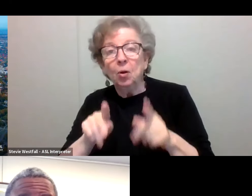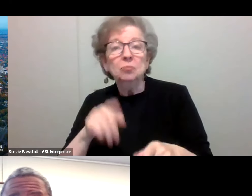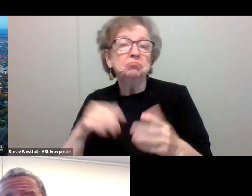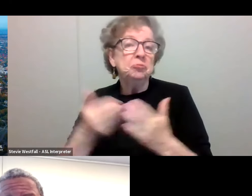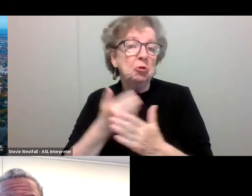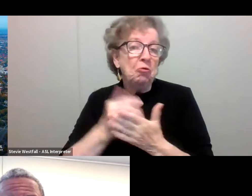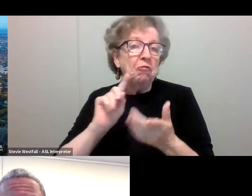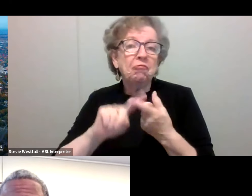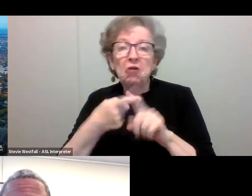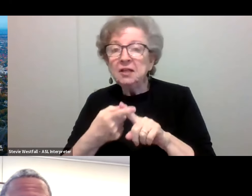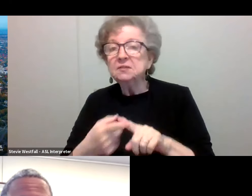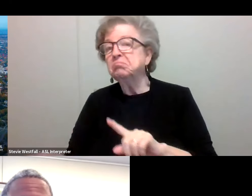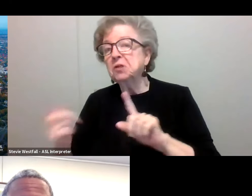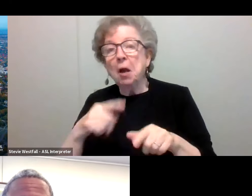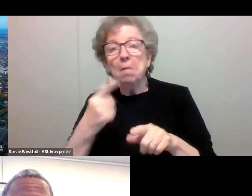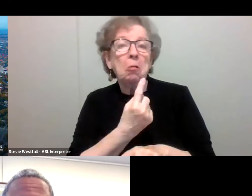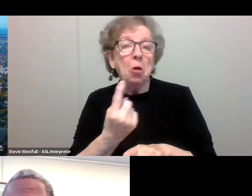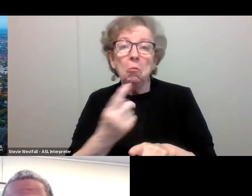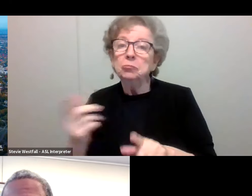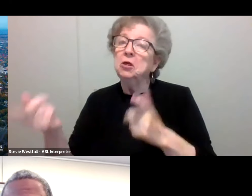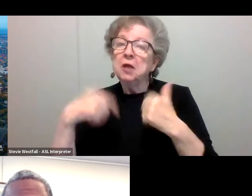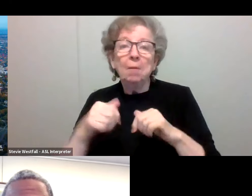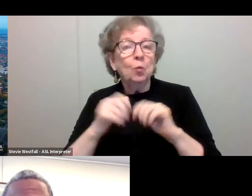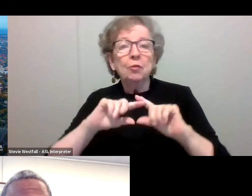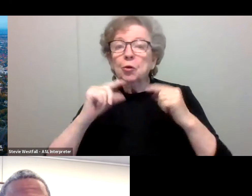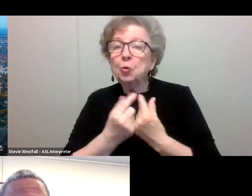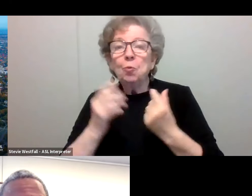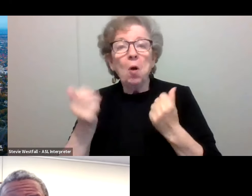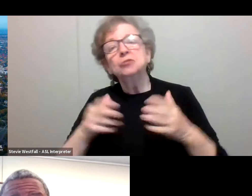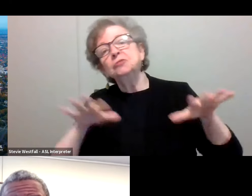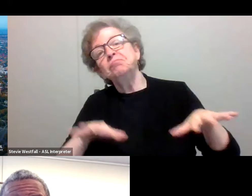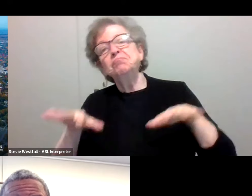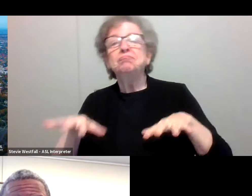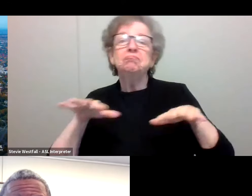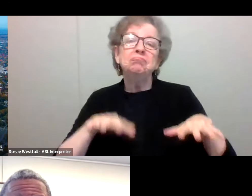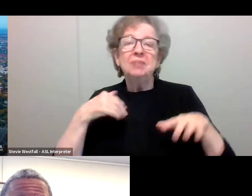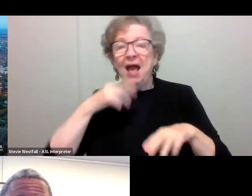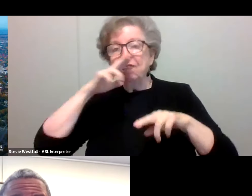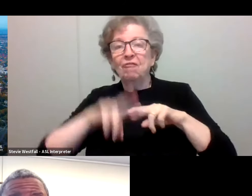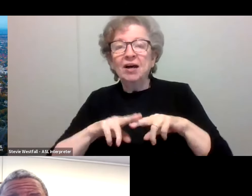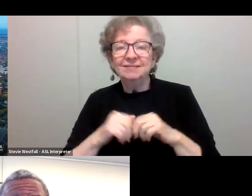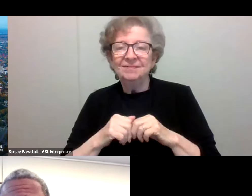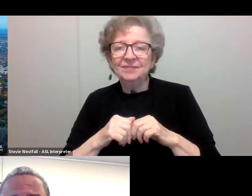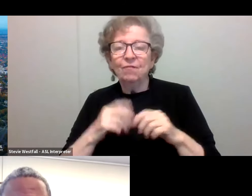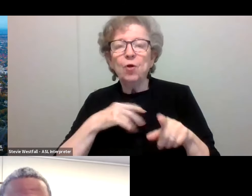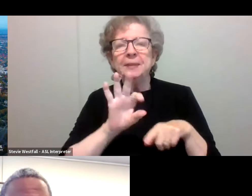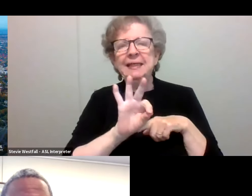Come alone, come with a group, and really just hang out and have some fun. And that's tonight actually, from nine until midnight, I believe.